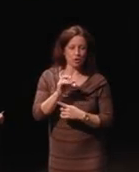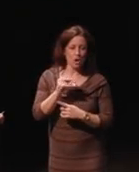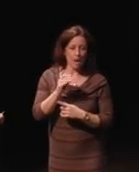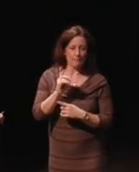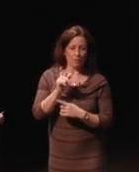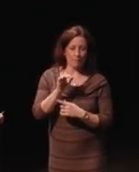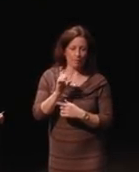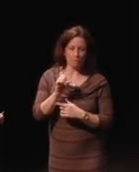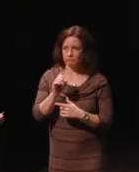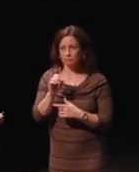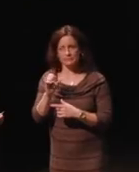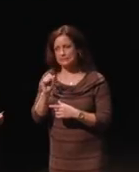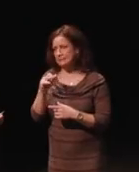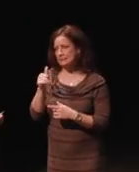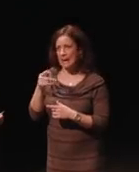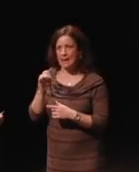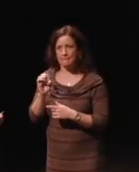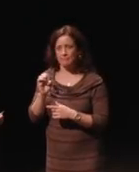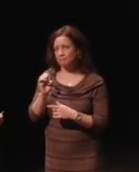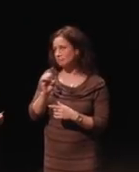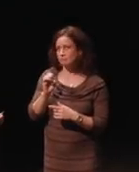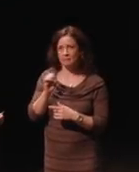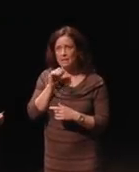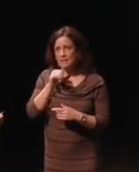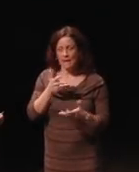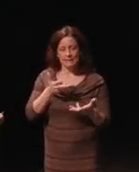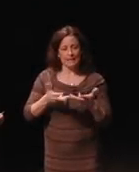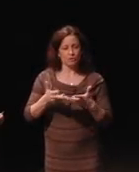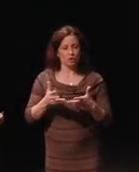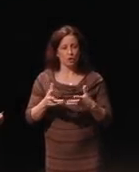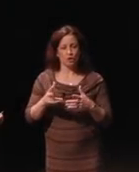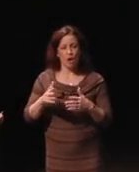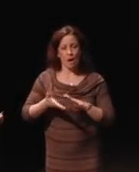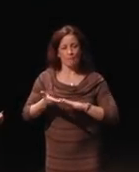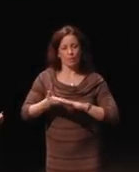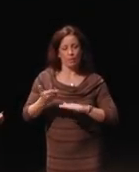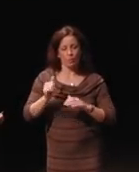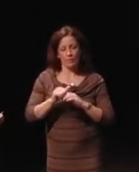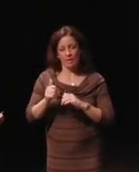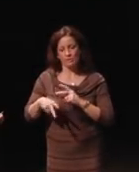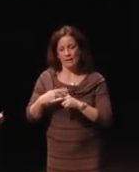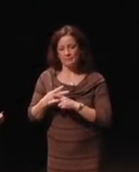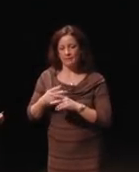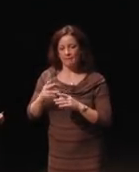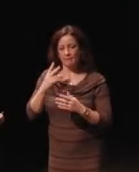is not interoperable with other types of videoconferencing. So, that's kind of on hold at the FCC right now.